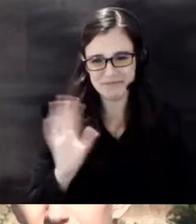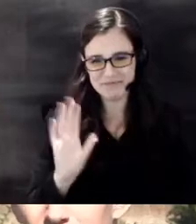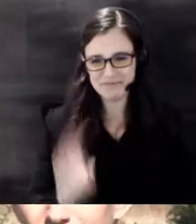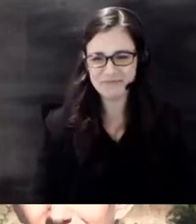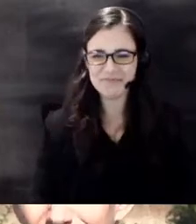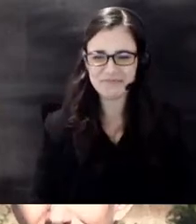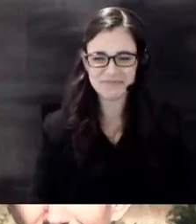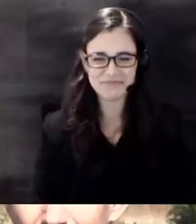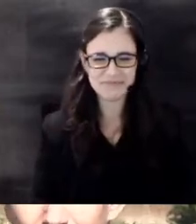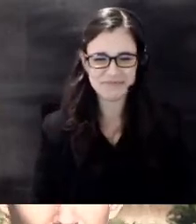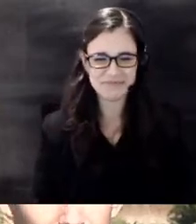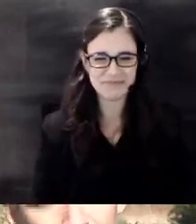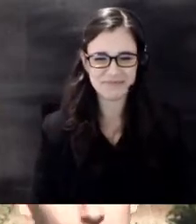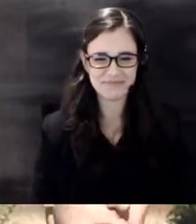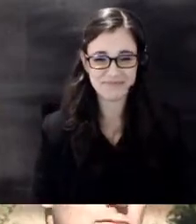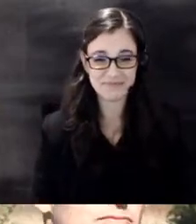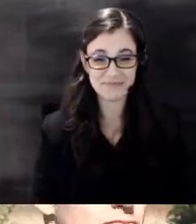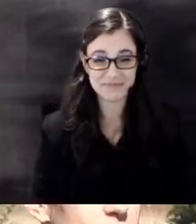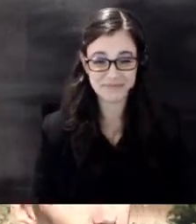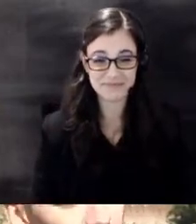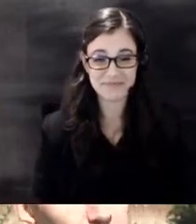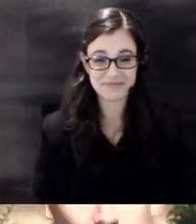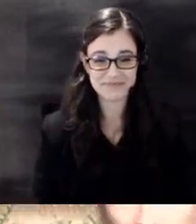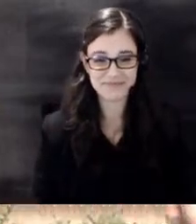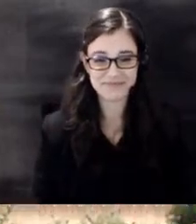huh sound pain and it sounded